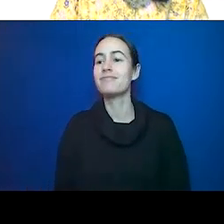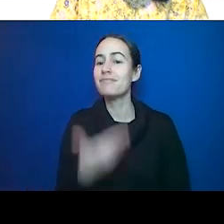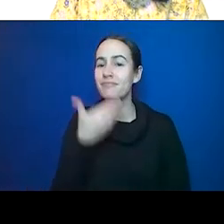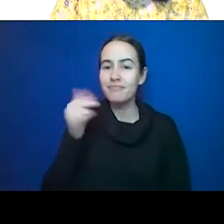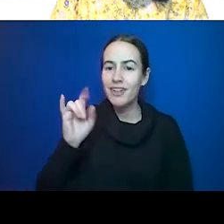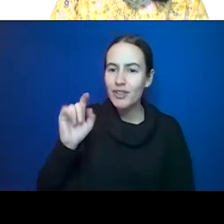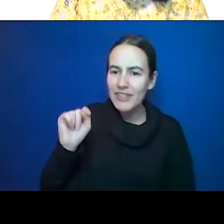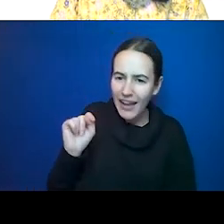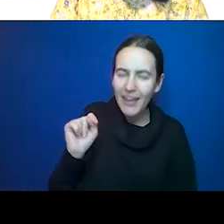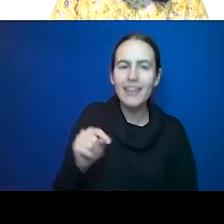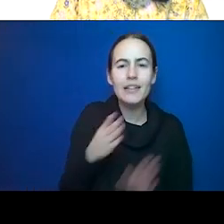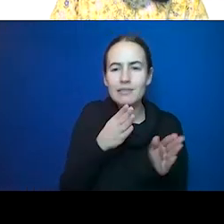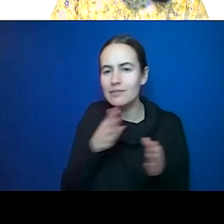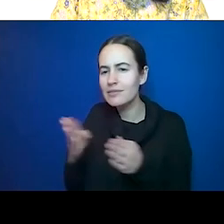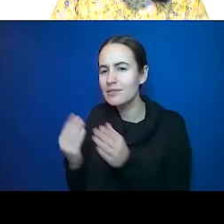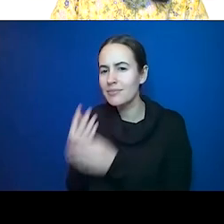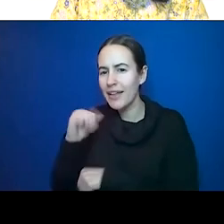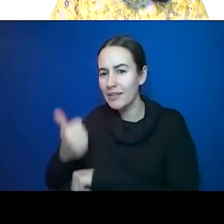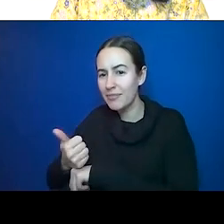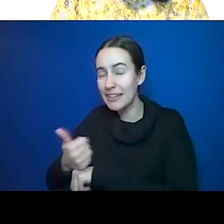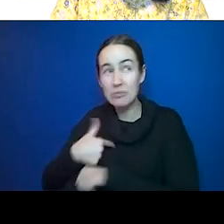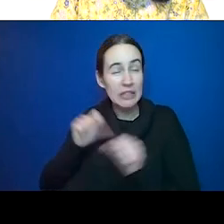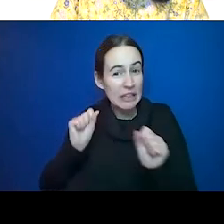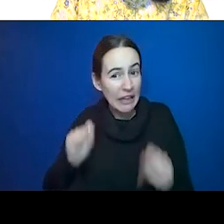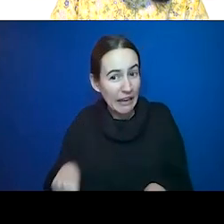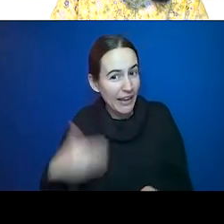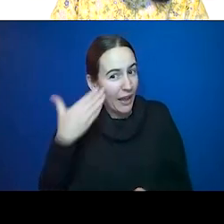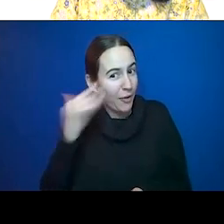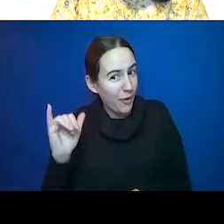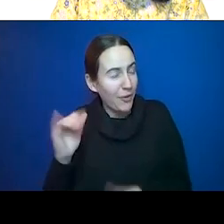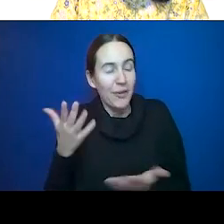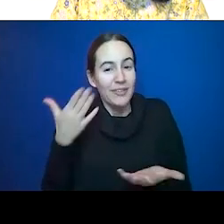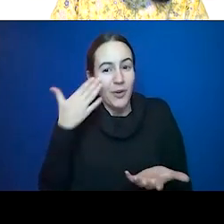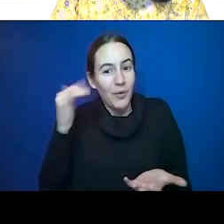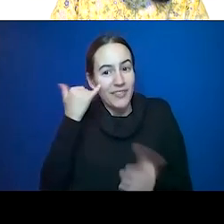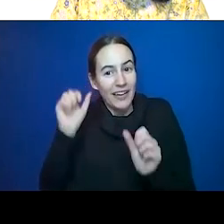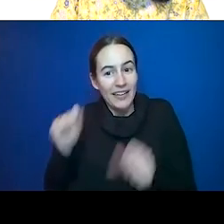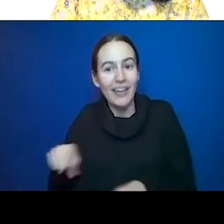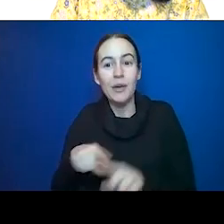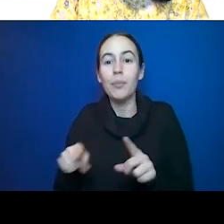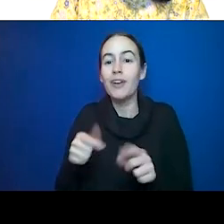I can get to a plant base diet but moving toward plant based maybe eating plant based couple